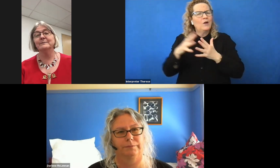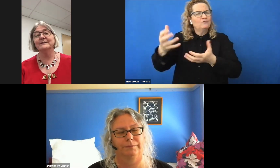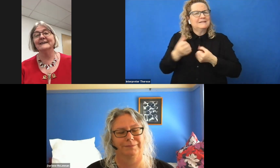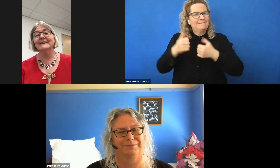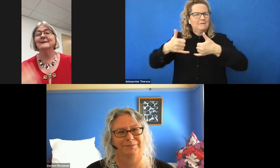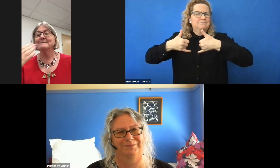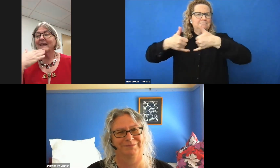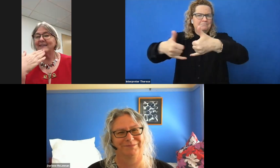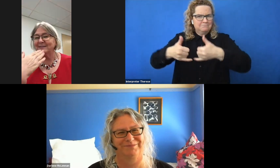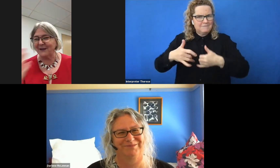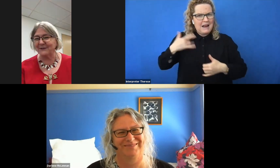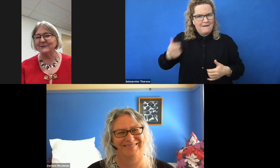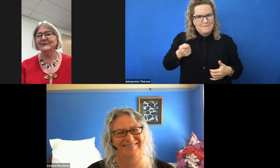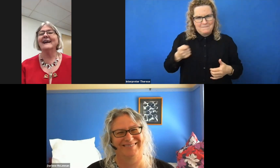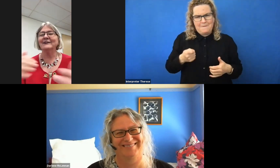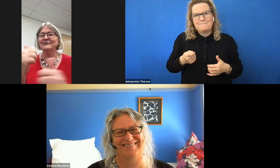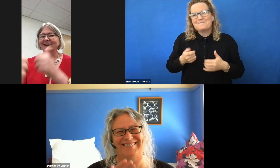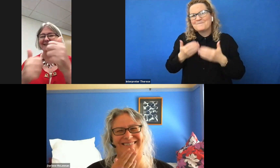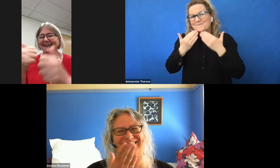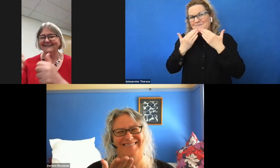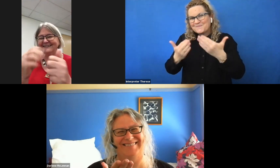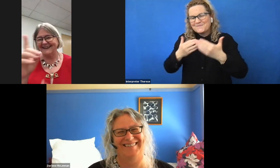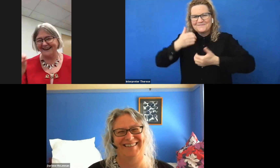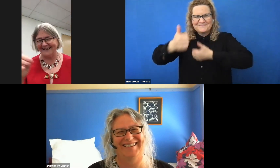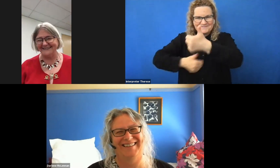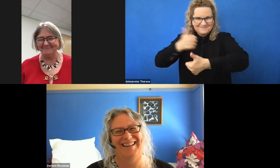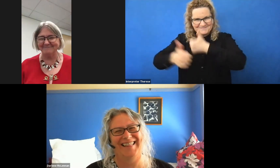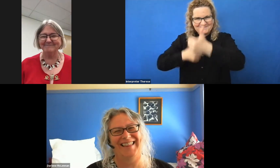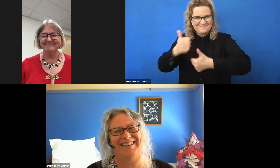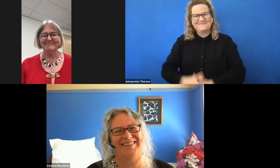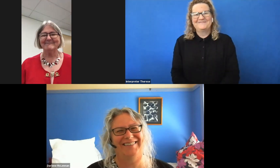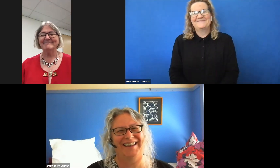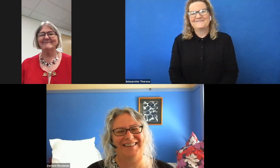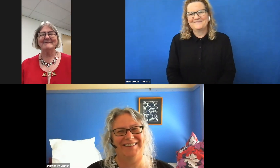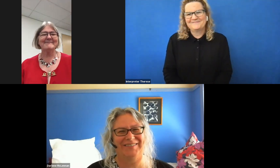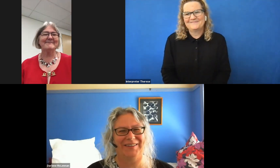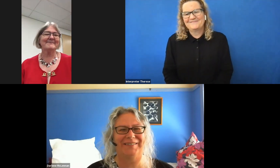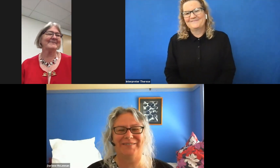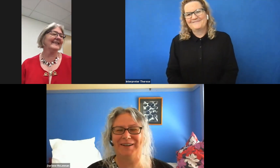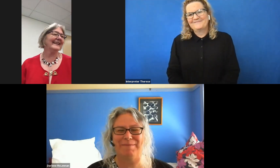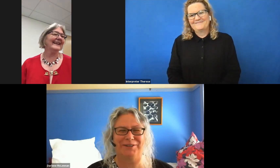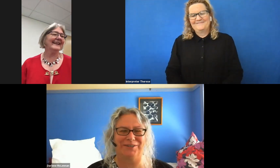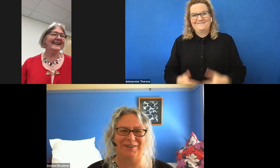of ATEND. Thank you and congratulations, Darlene. DARLENE: Thank you, Cathy. I'm very emotional